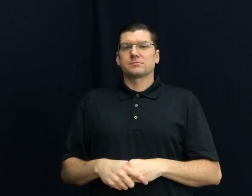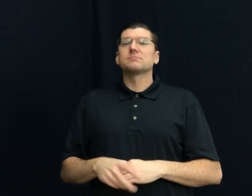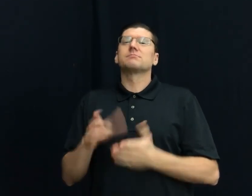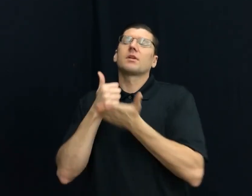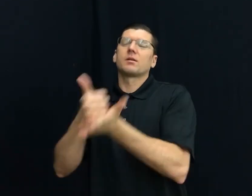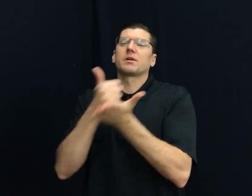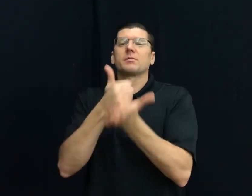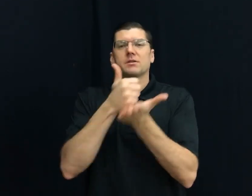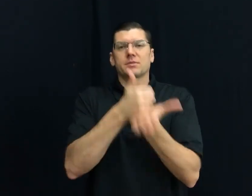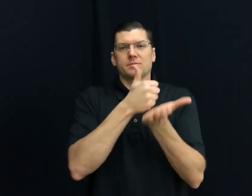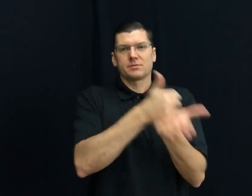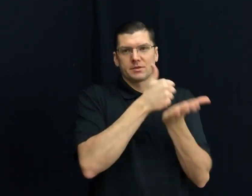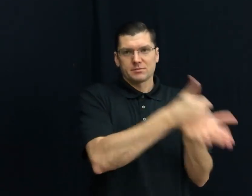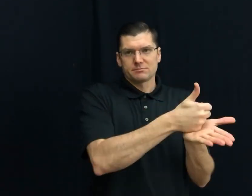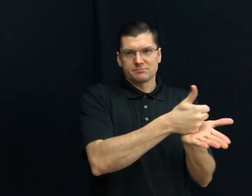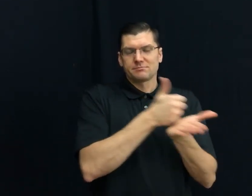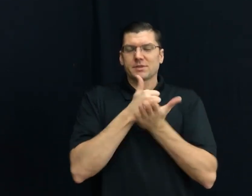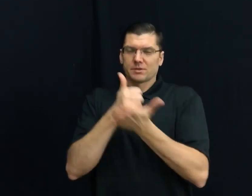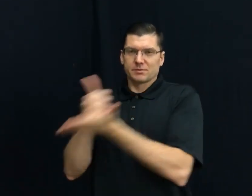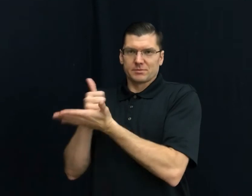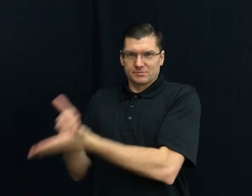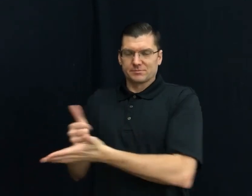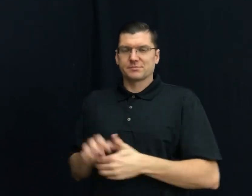68) ALWAYS HELPING PEOPLE